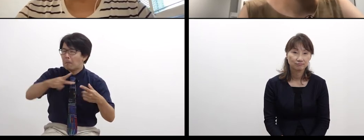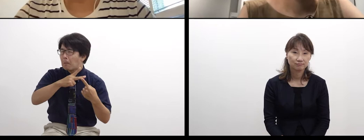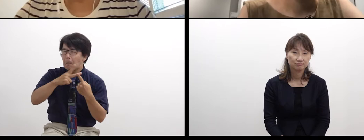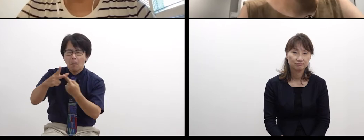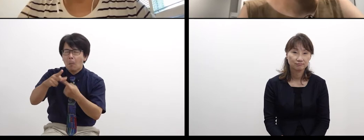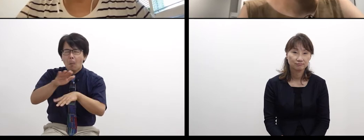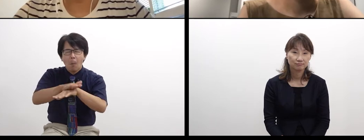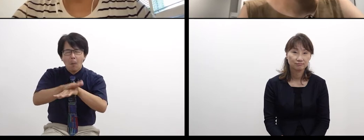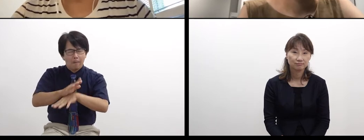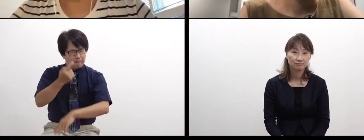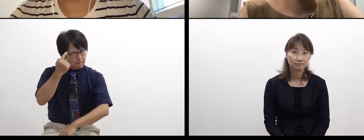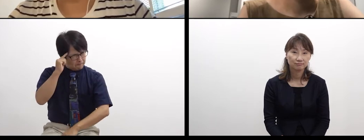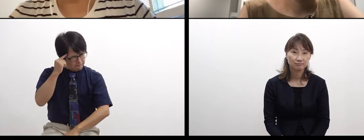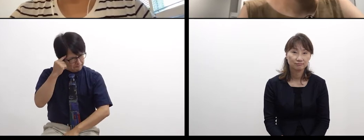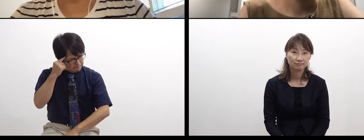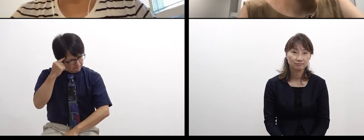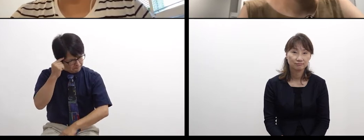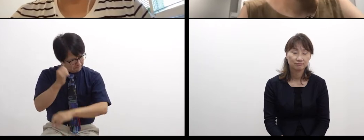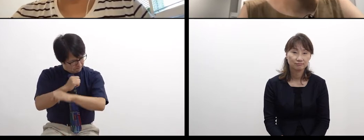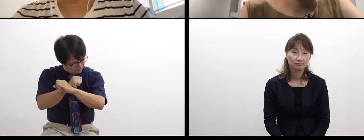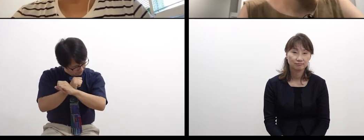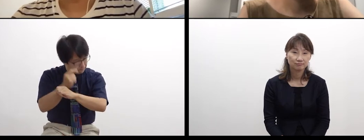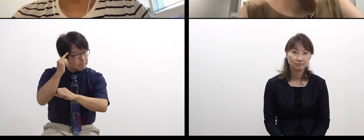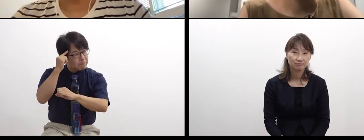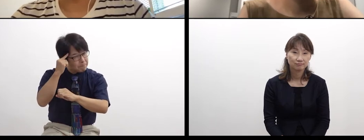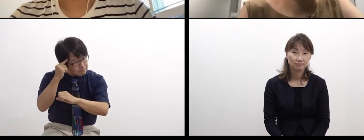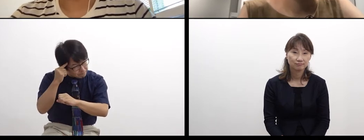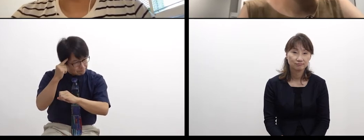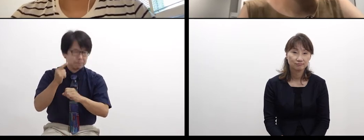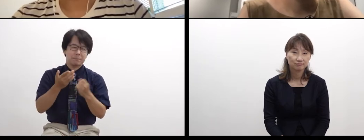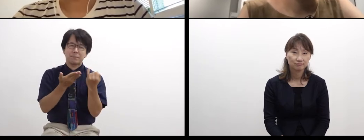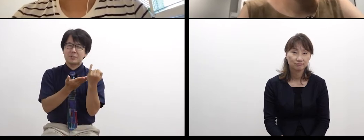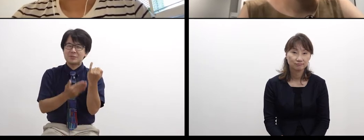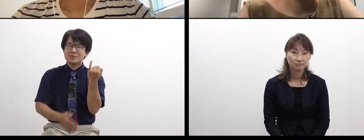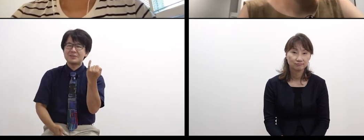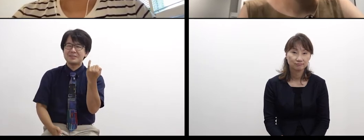about the world that she sees to them.